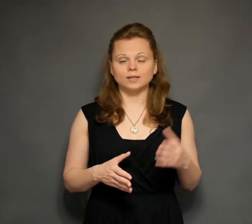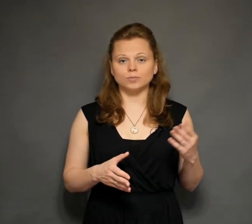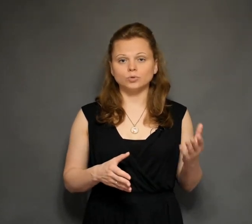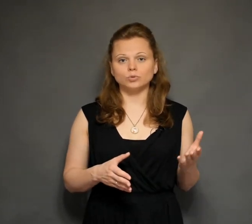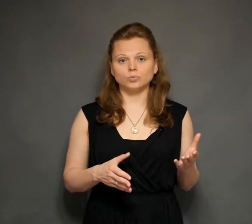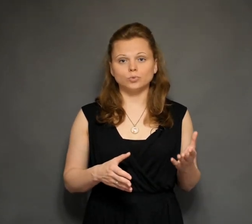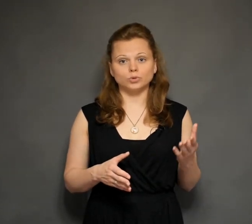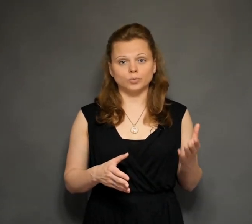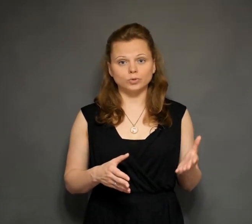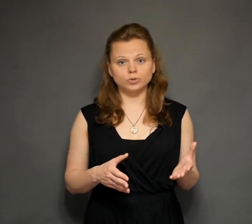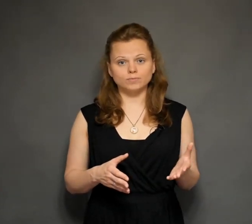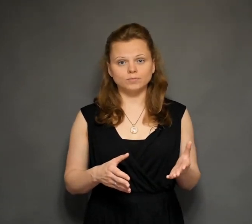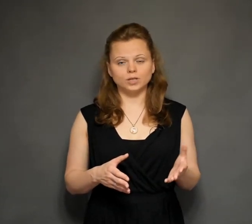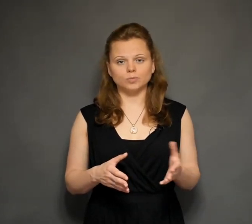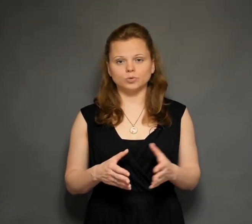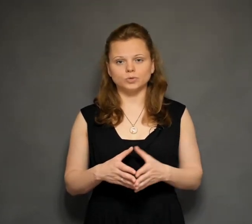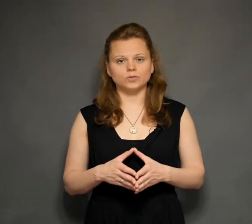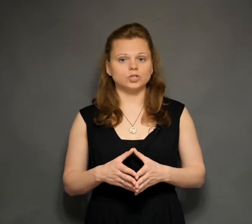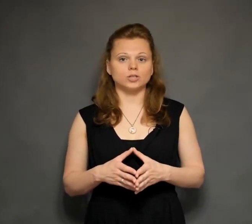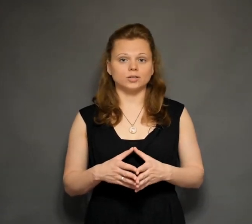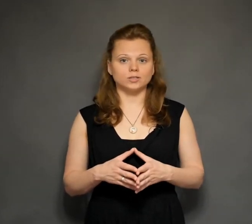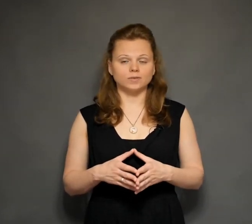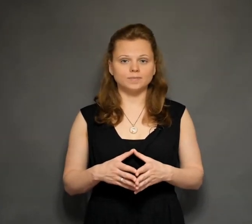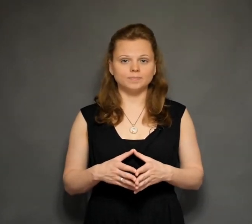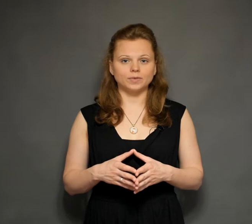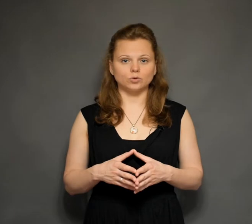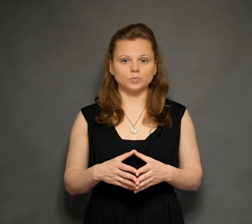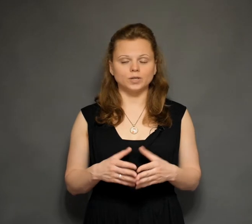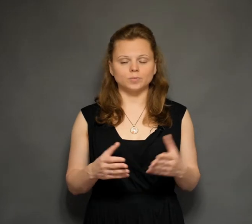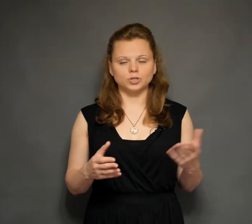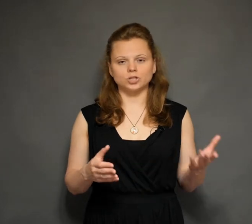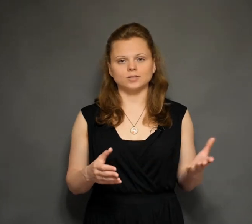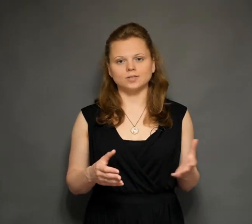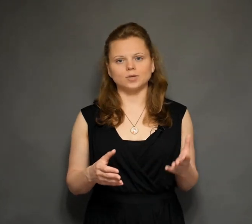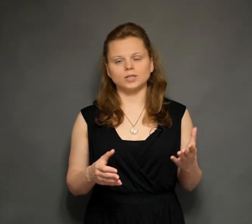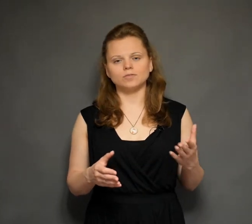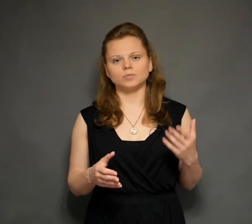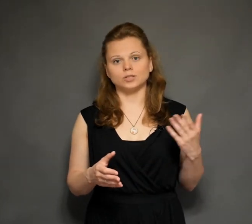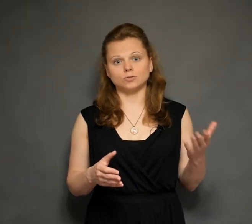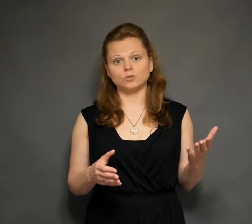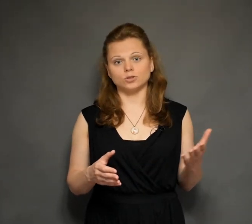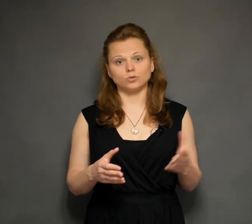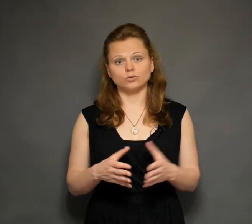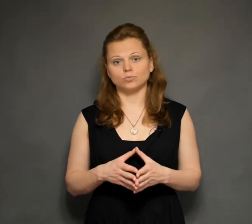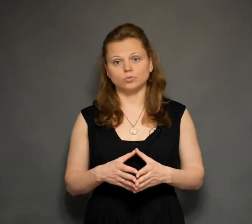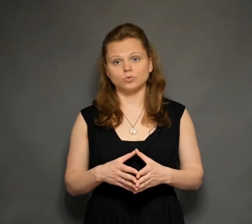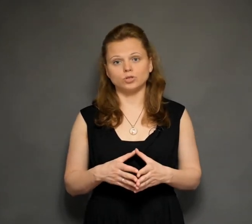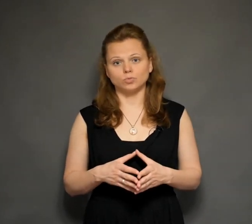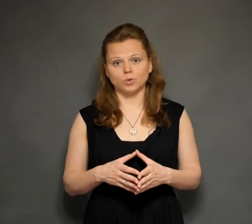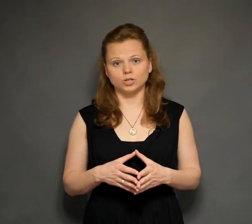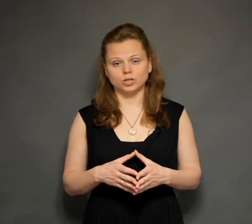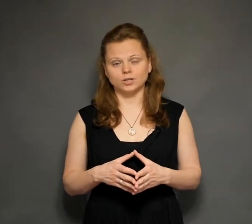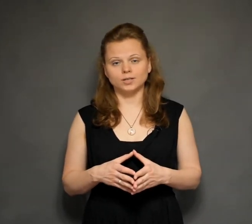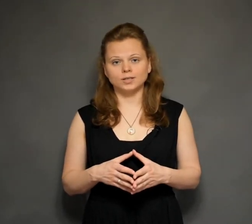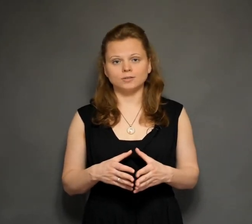Work on demand, require kinship confirmation That is, when dealing with these archives will be more paperwork,